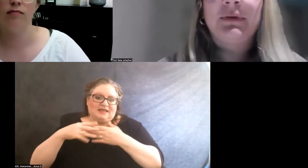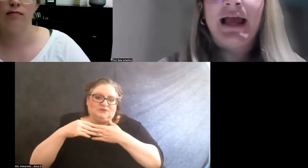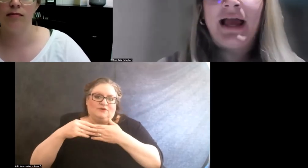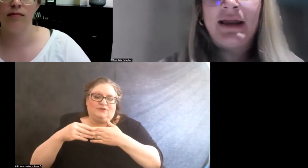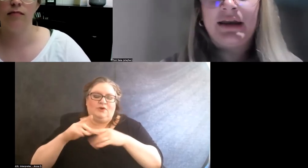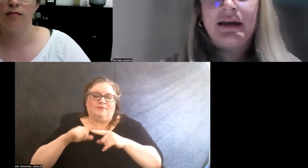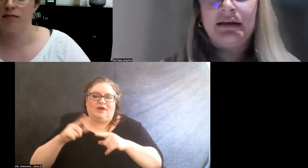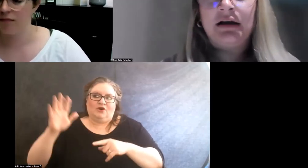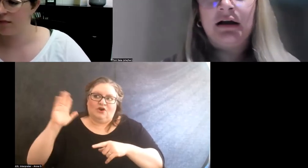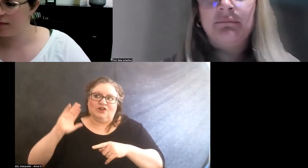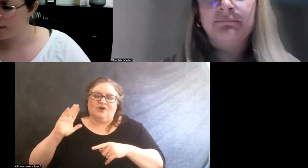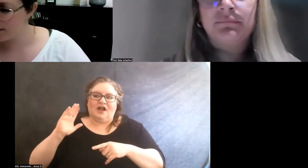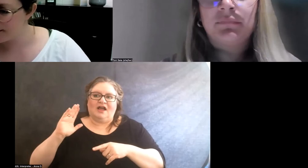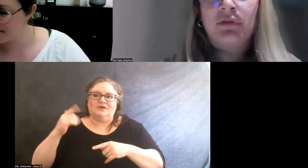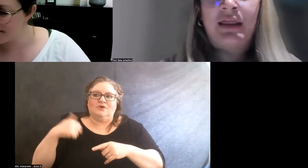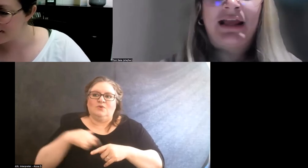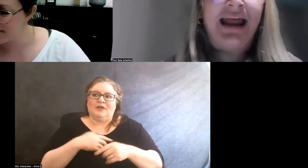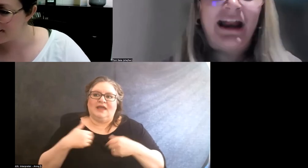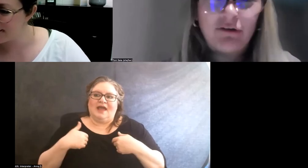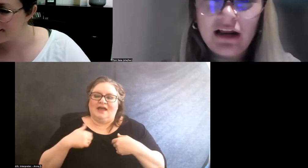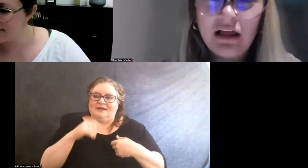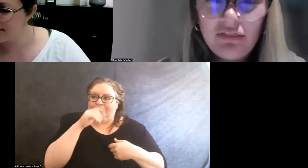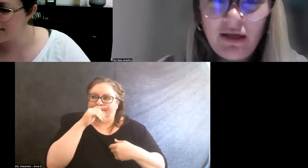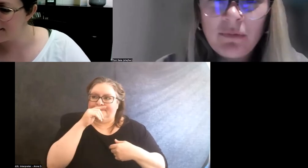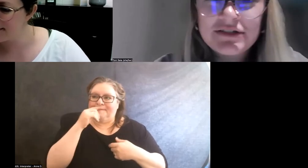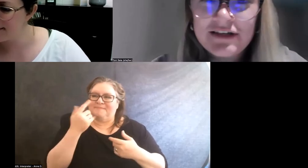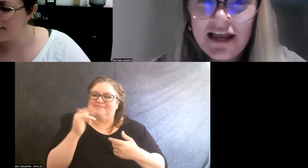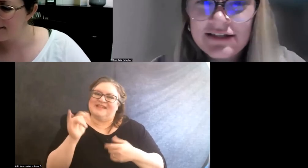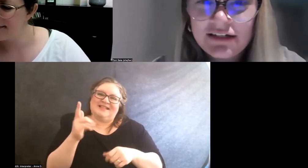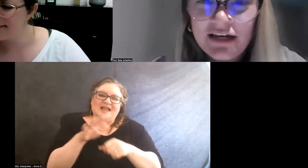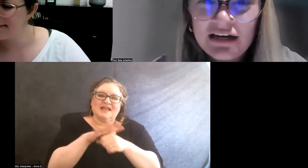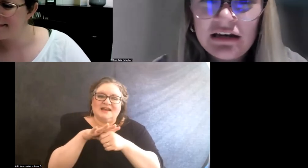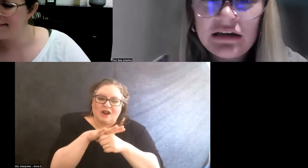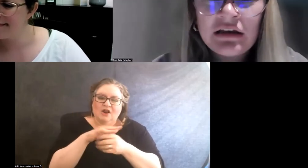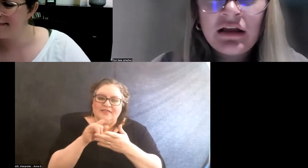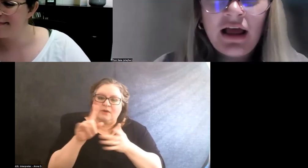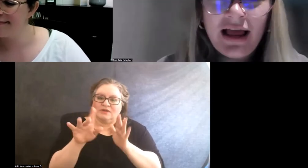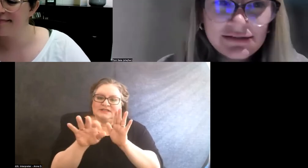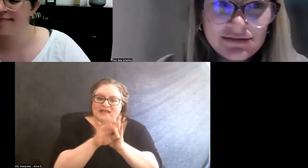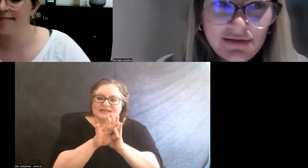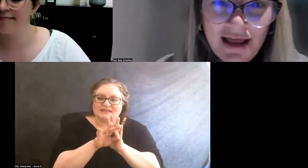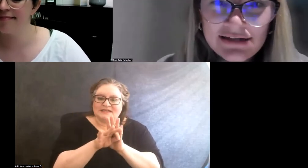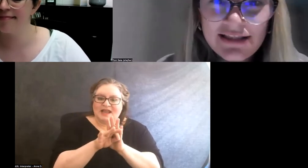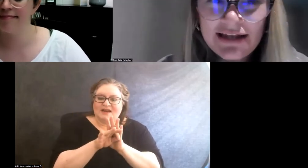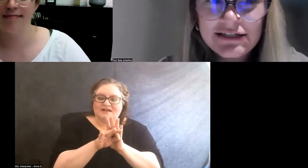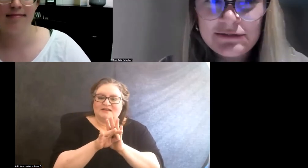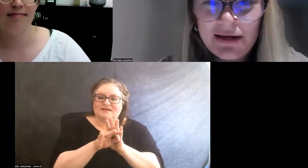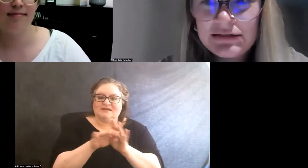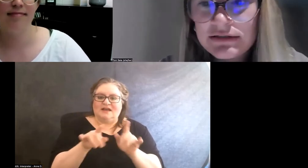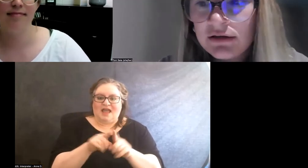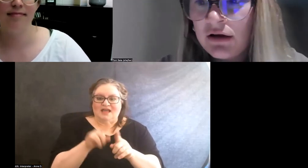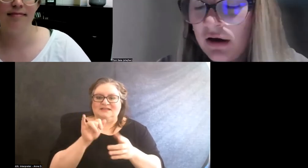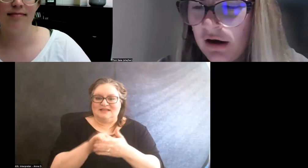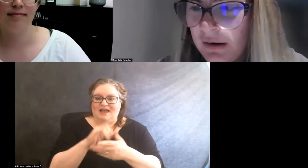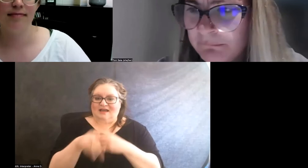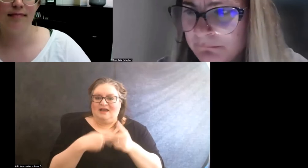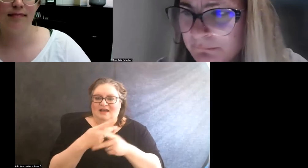we had like an area that was designated as that space.